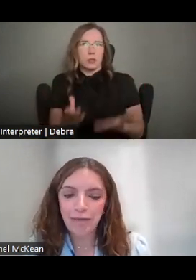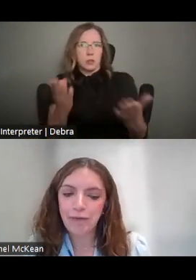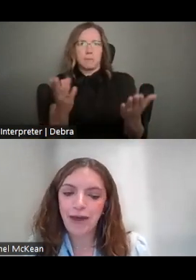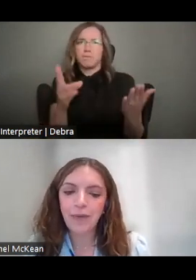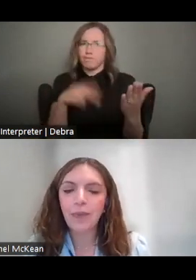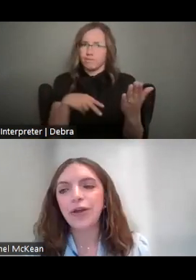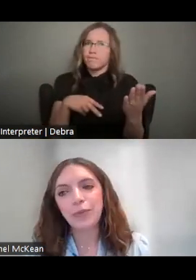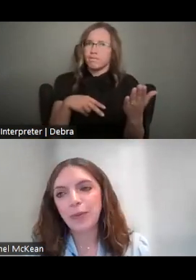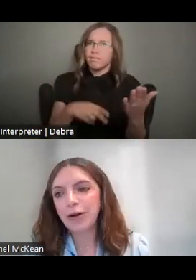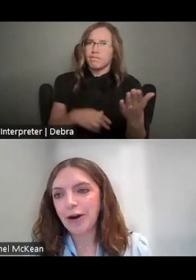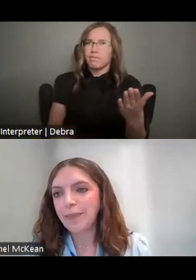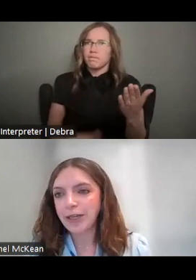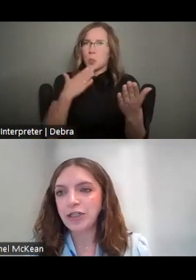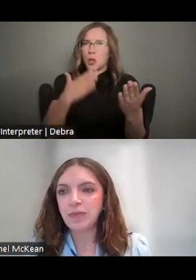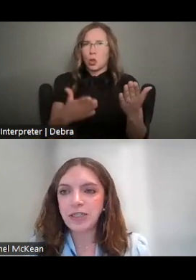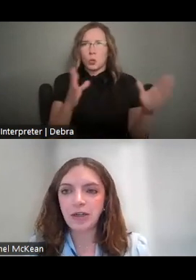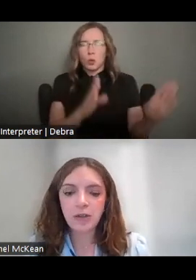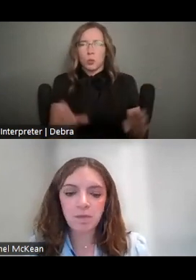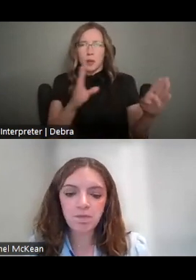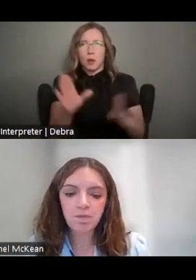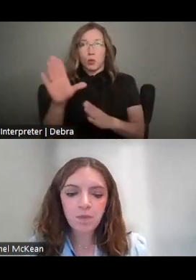THROUGH THEM WHILE YOU PREPARE YOUR APPLICATION MATERIALS.